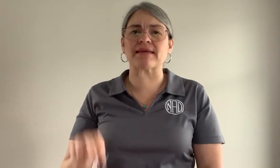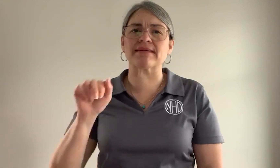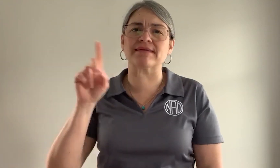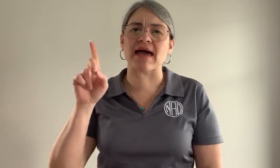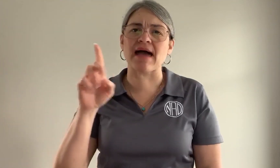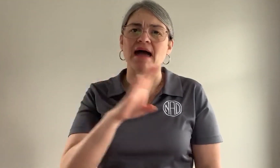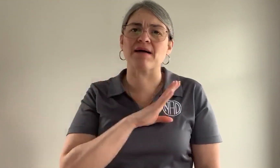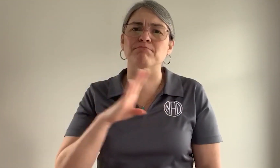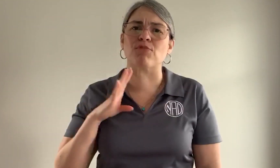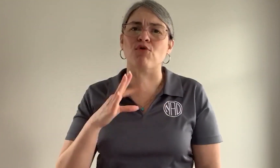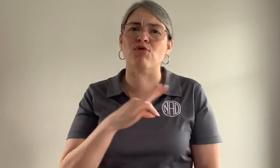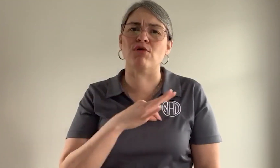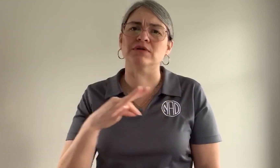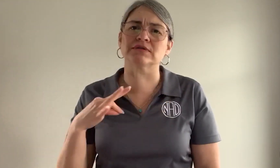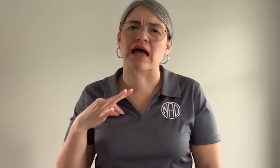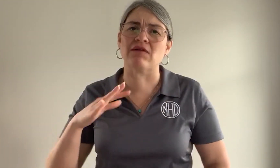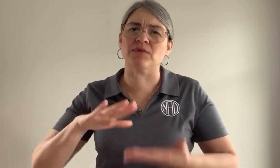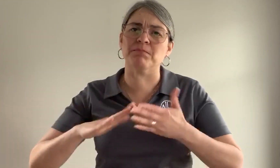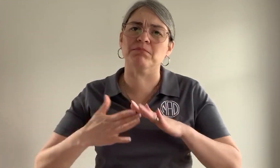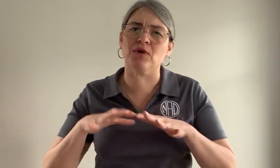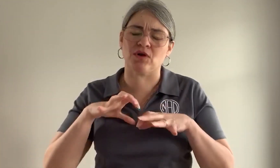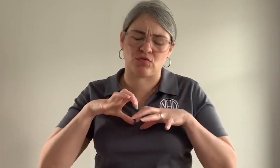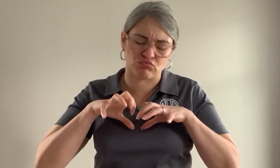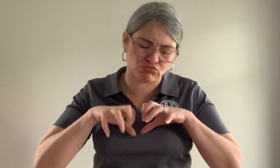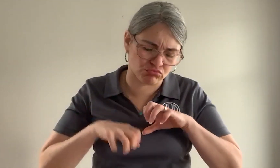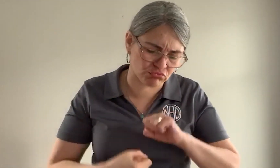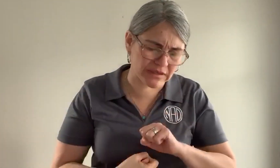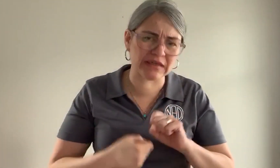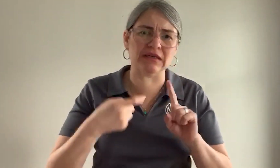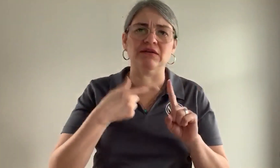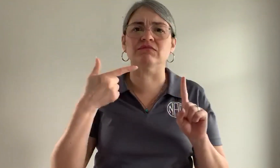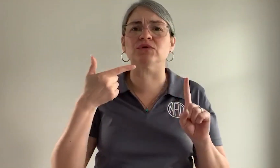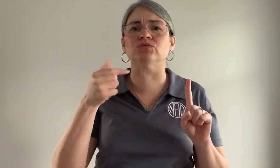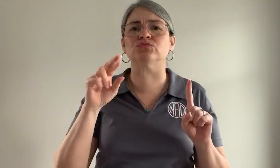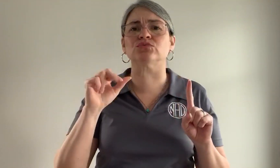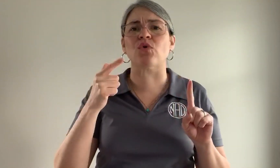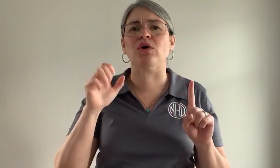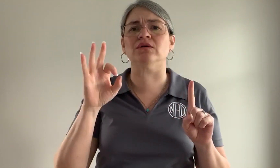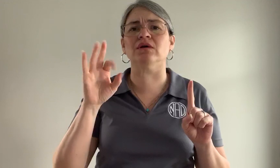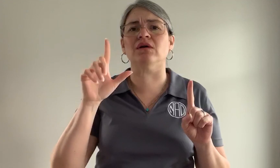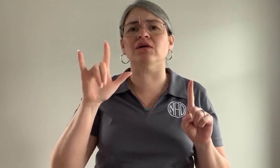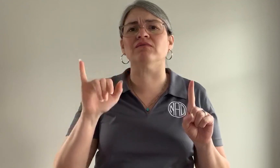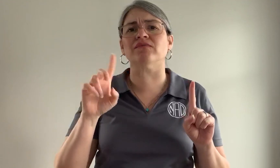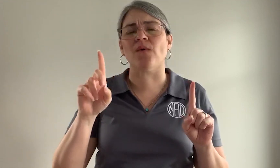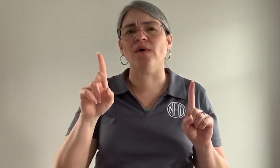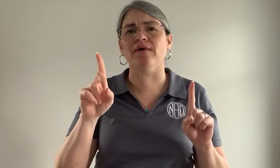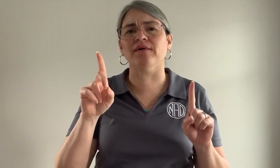The National Association of the Deaf (NAD) board, staff, and community grieve with our nation over the senseless death of George Floyd.